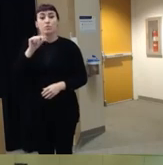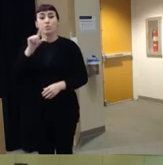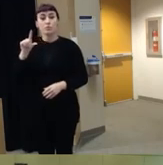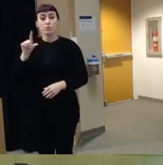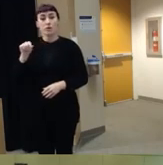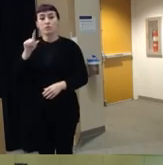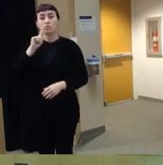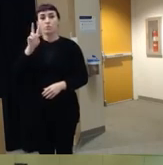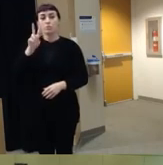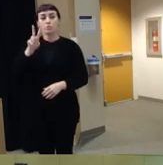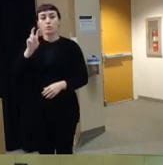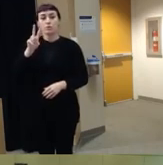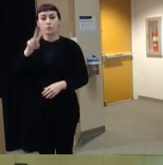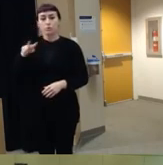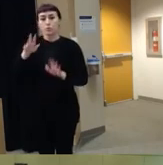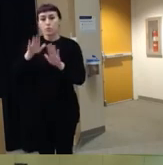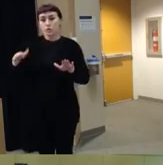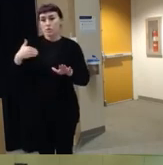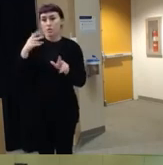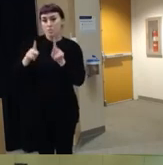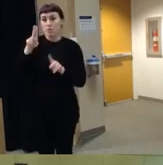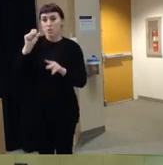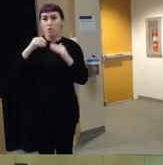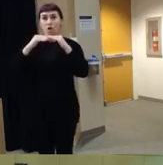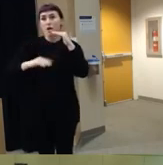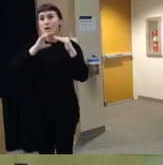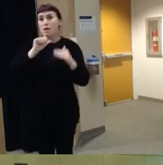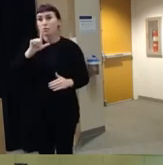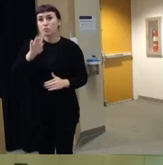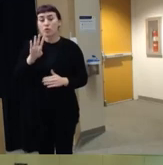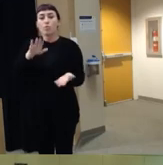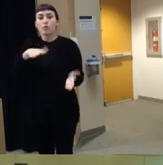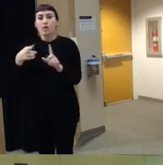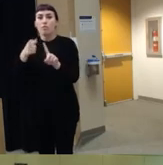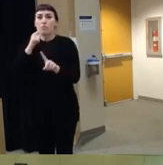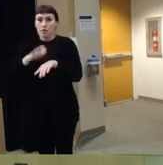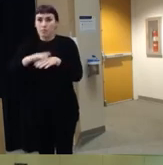young people in the US under the age of 24 um who died from unintentional firearm injuries um